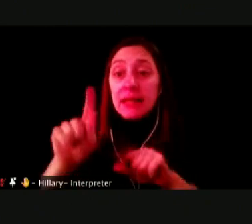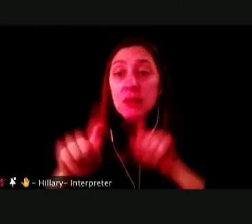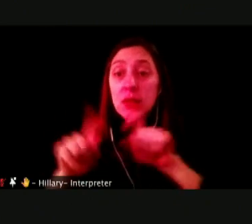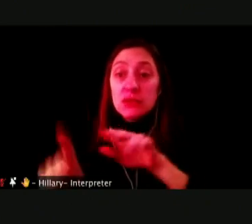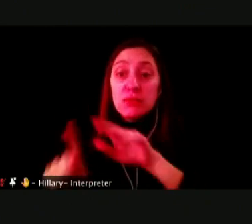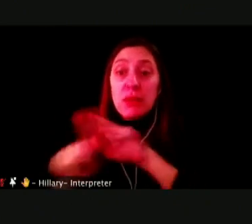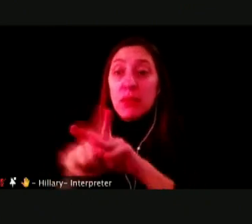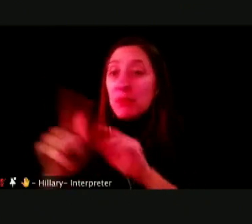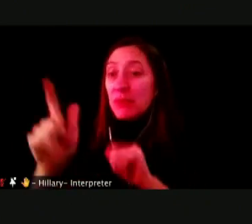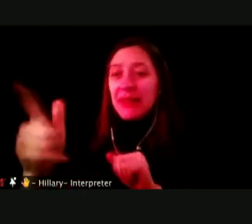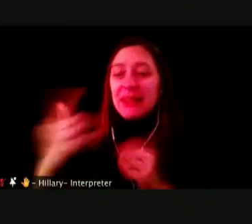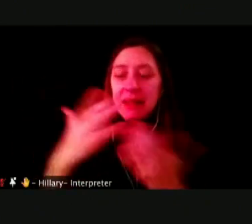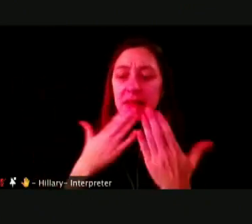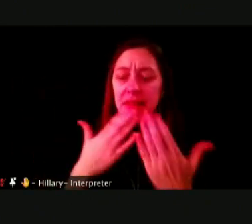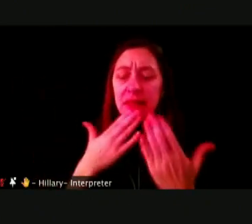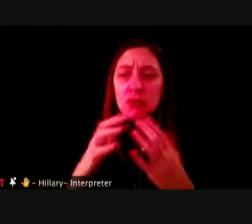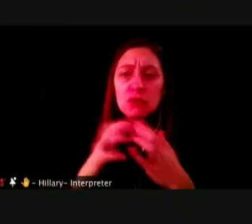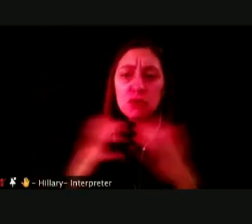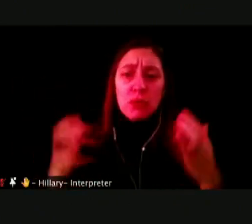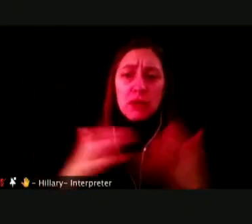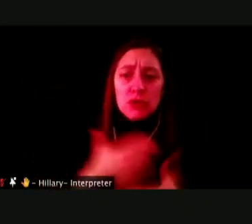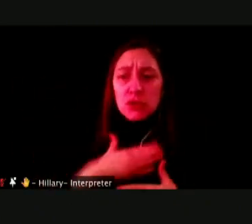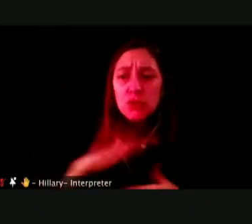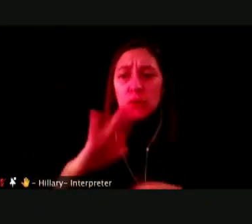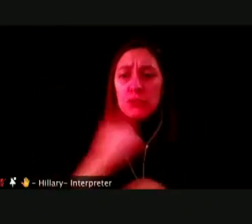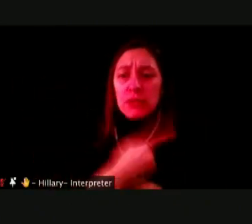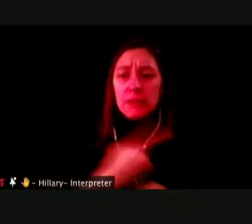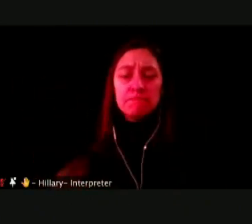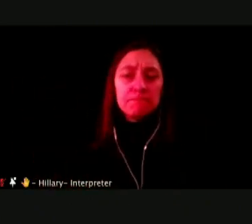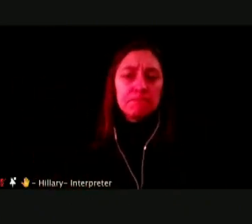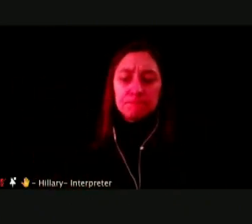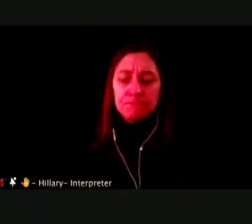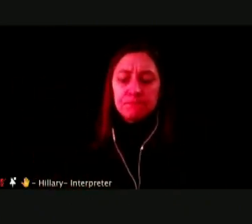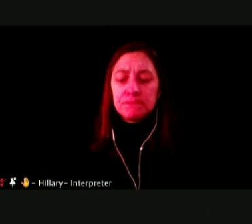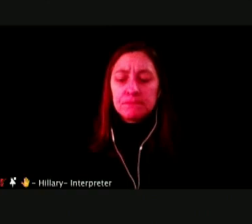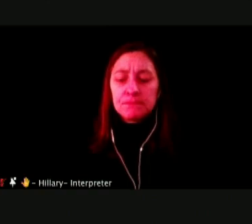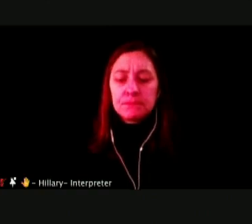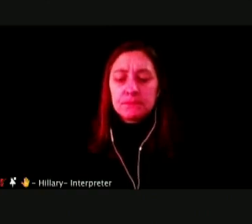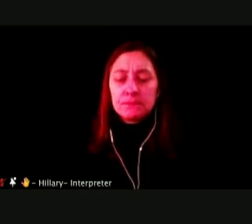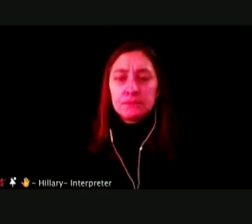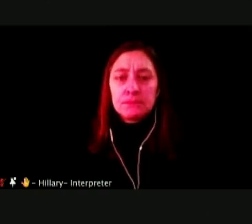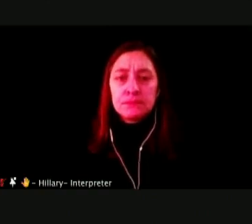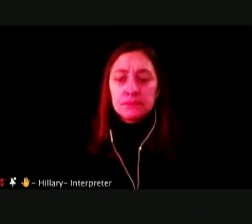THANK YOU VERY MUCH AND HAVE A GREAT DAY!